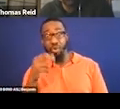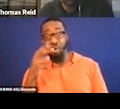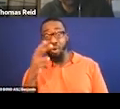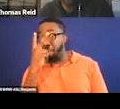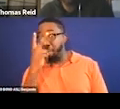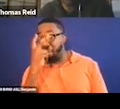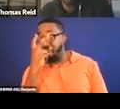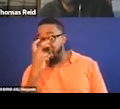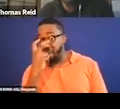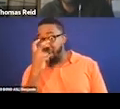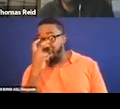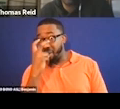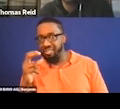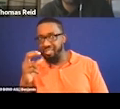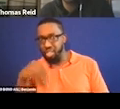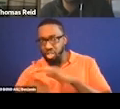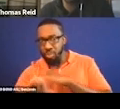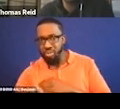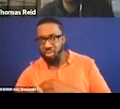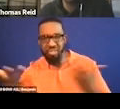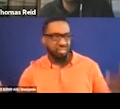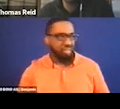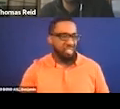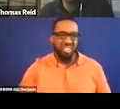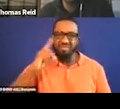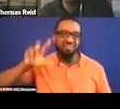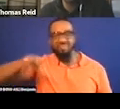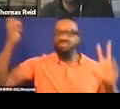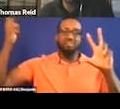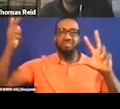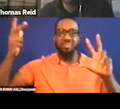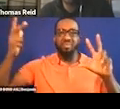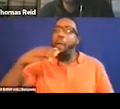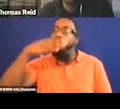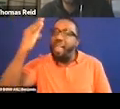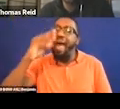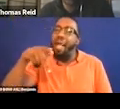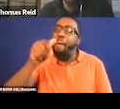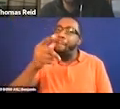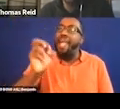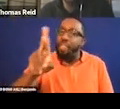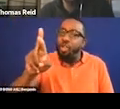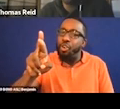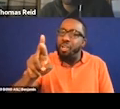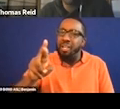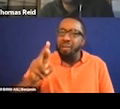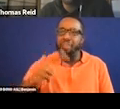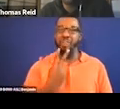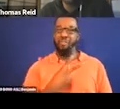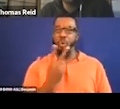British white man narrate the AD for black panther. Now, for the record, he sounds like a very nice guy. It's no shots to him at all.